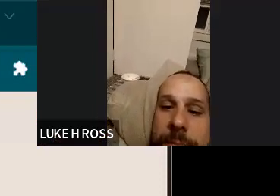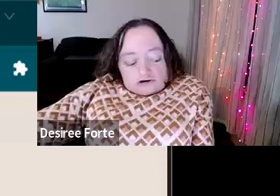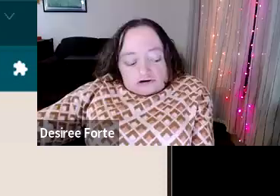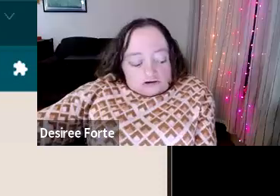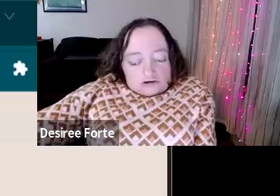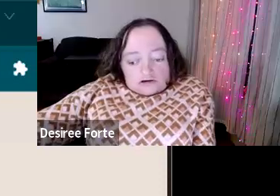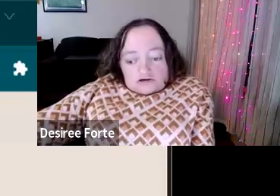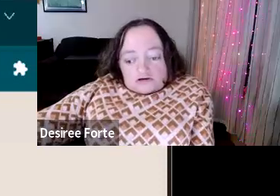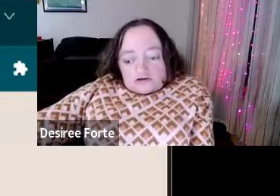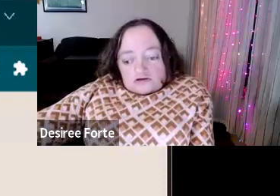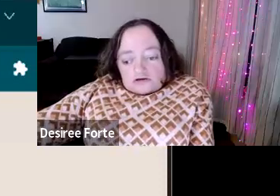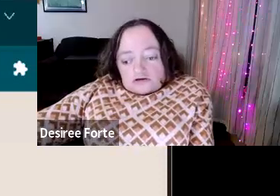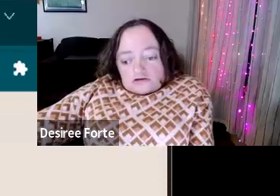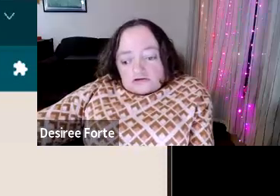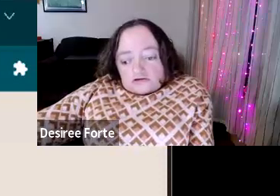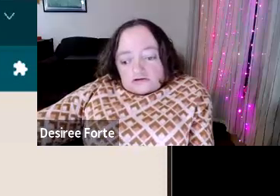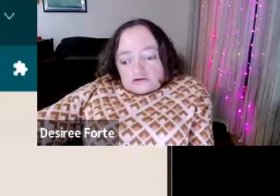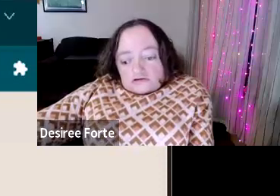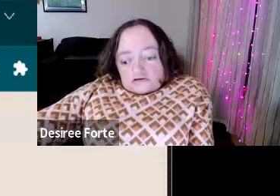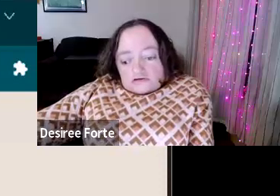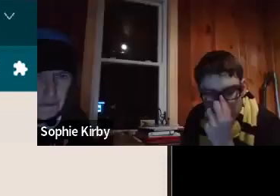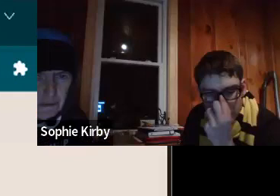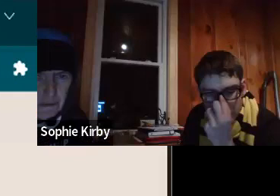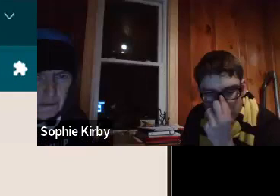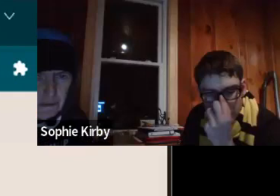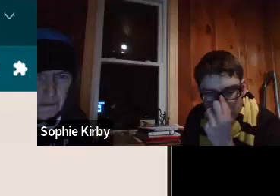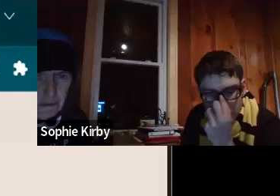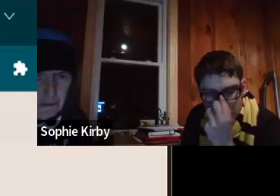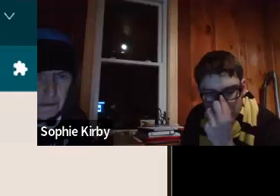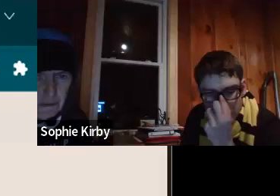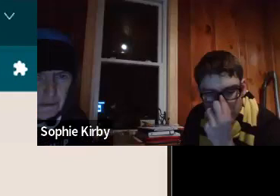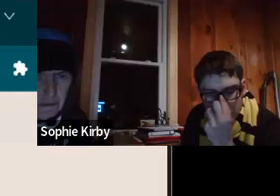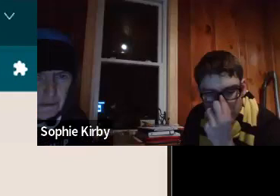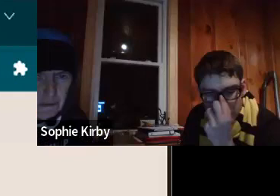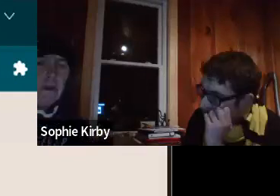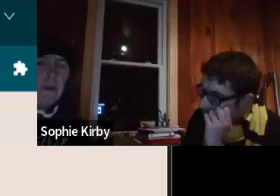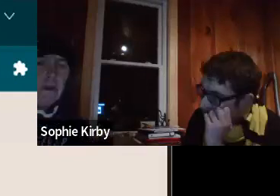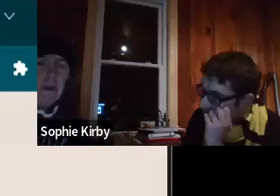: I will try one more time. : Let's see.